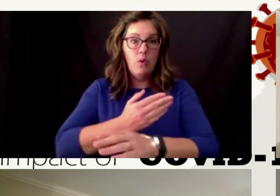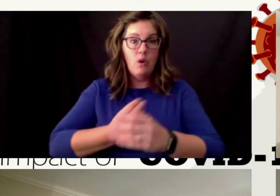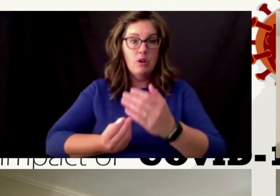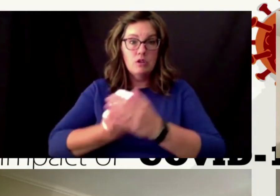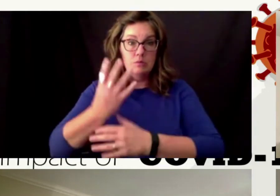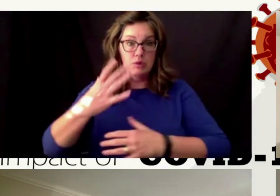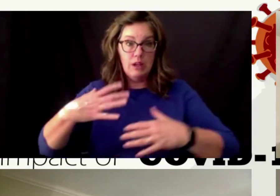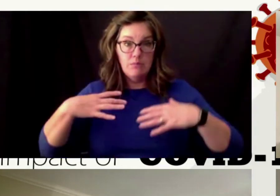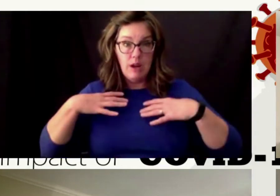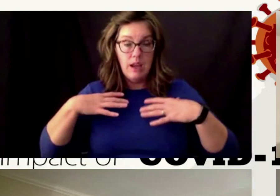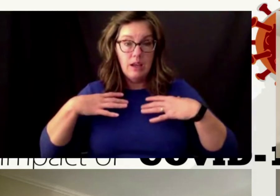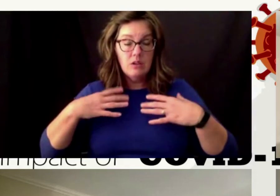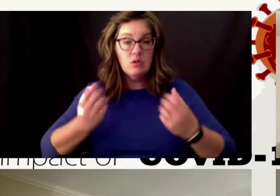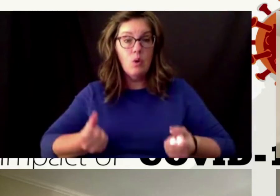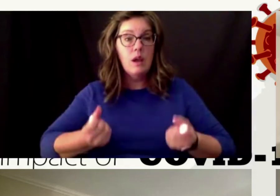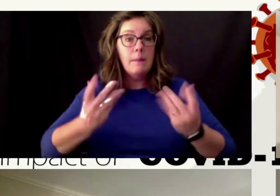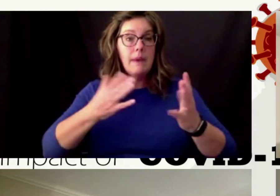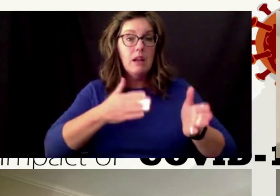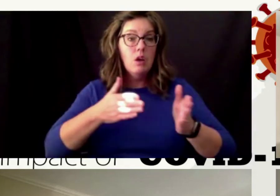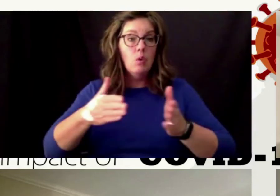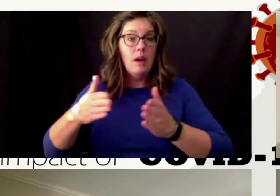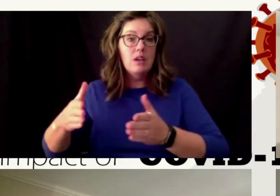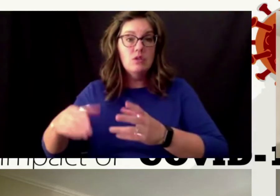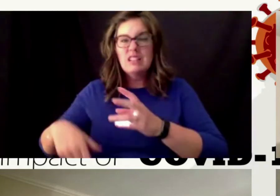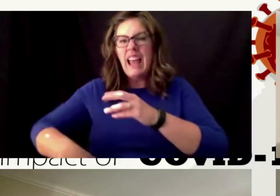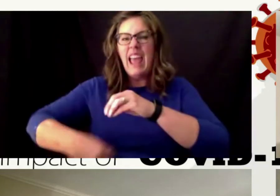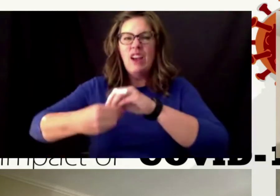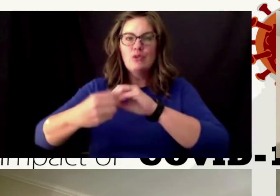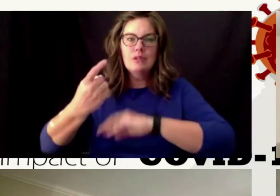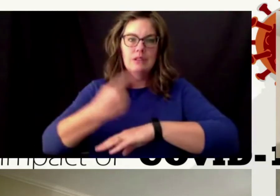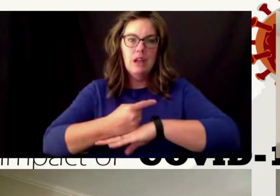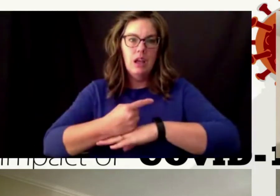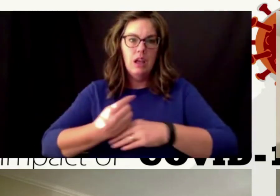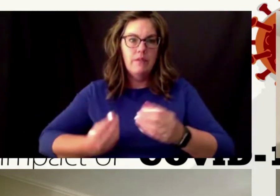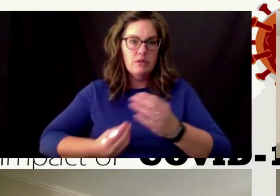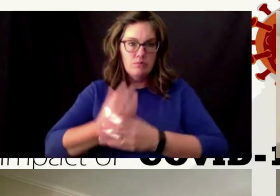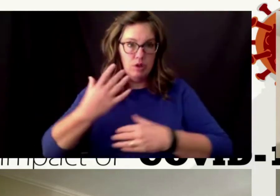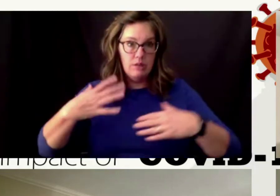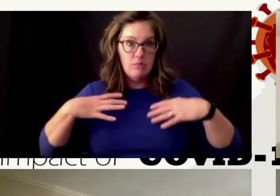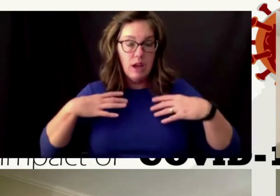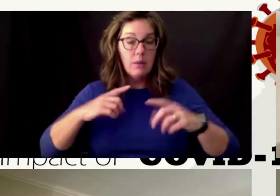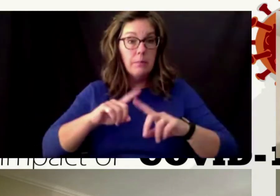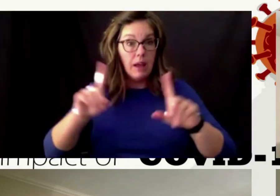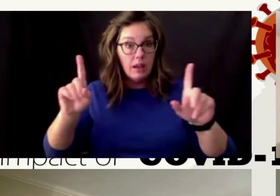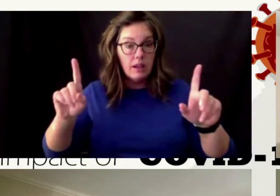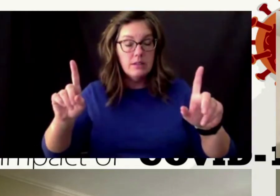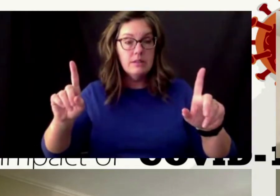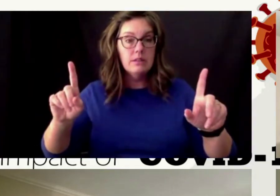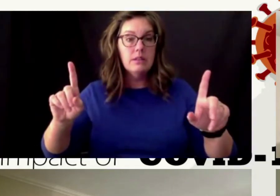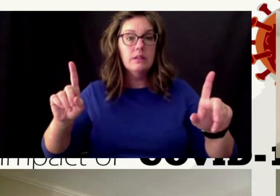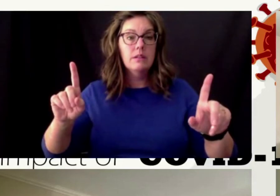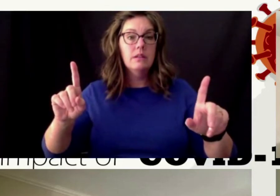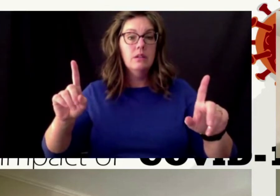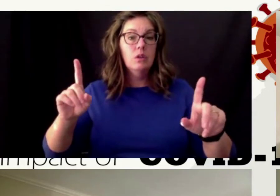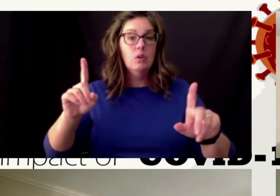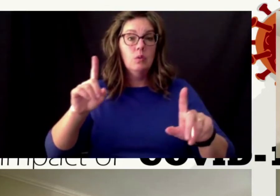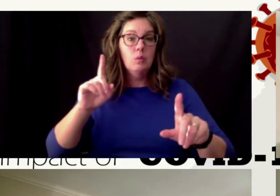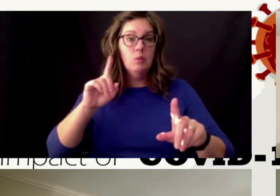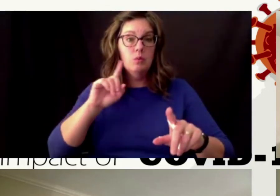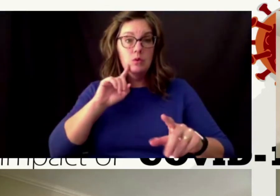just sort of gave one extra day of spring break however once we got in the middle of spring break